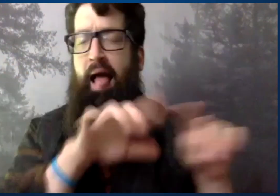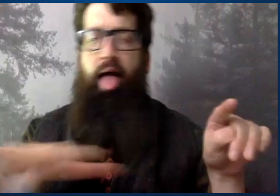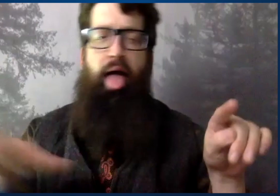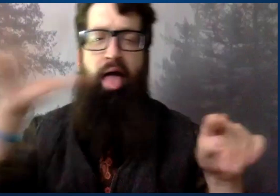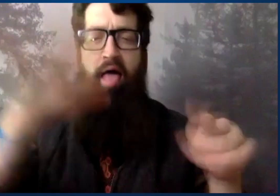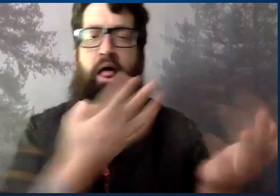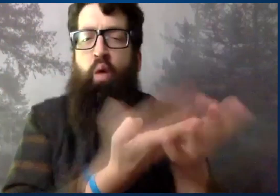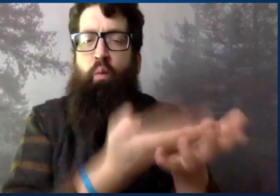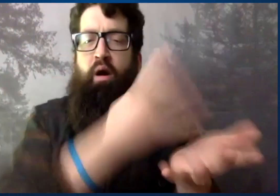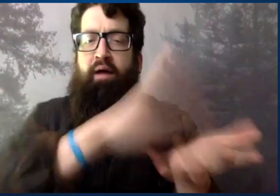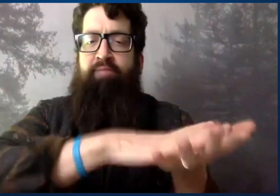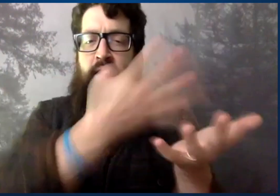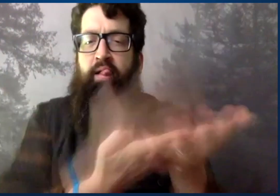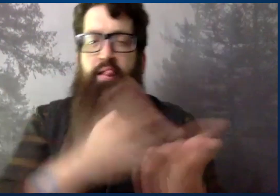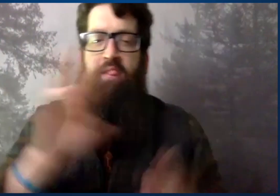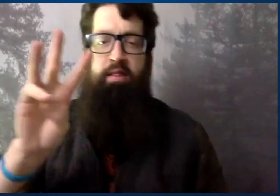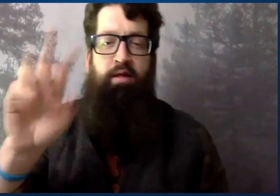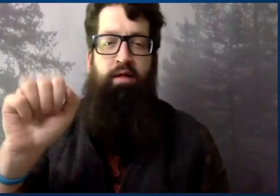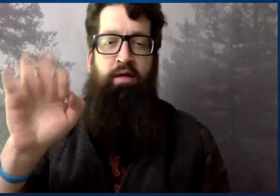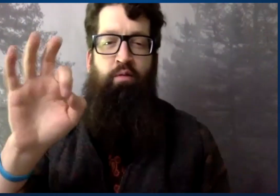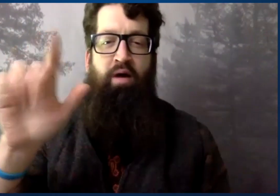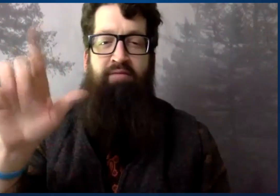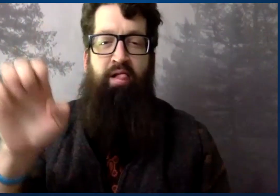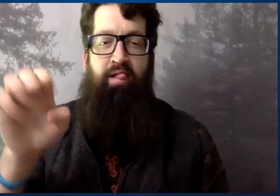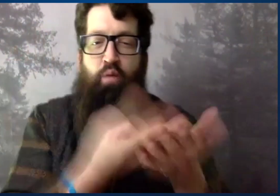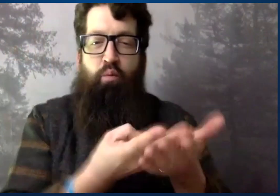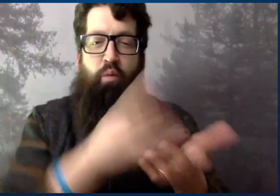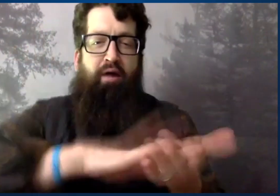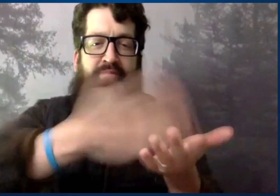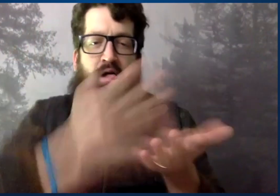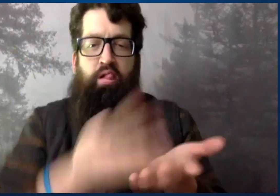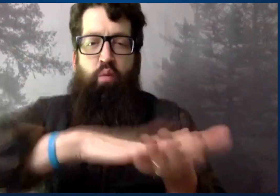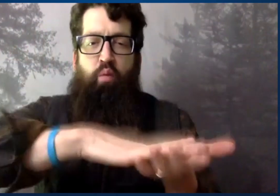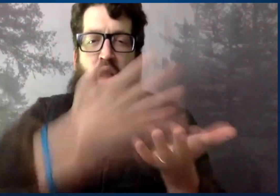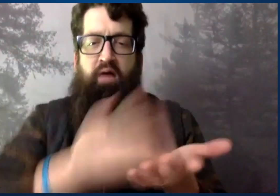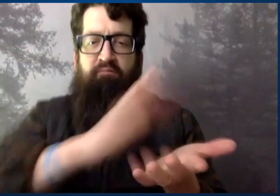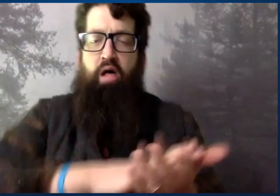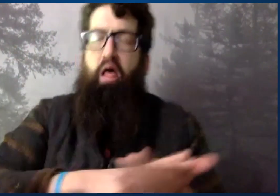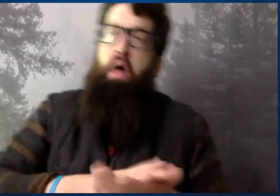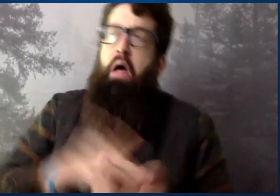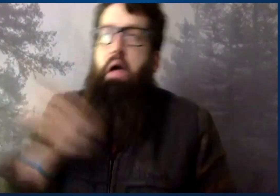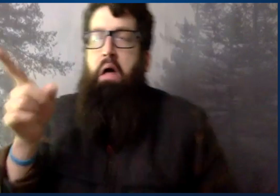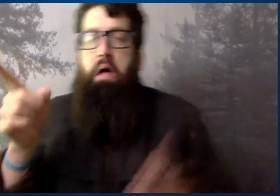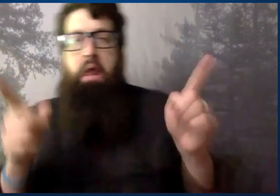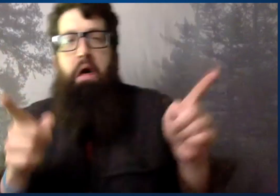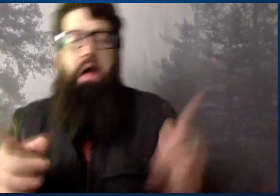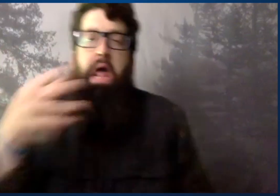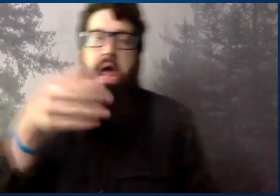there are so many people waffling between what is appropriate.